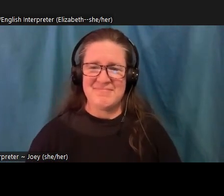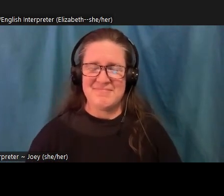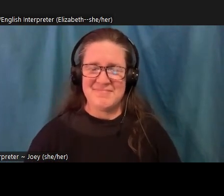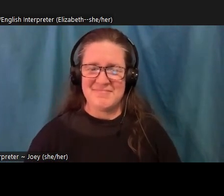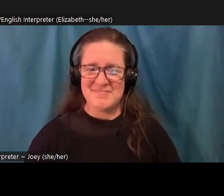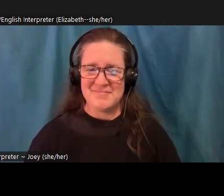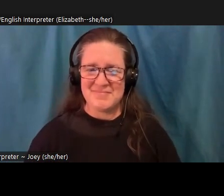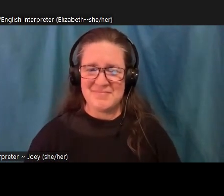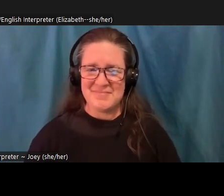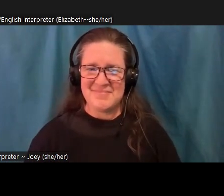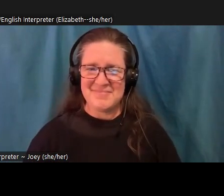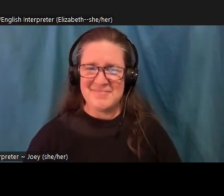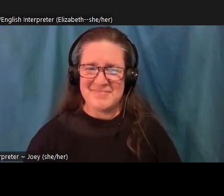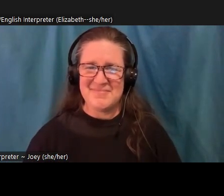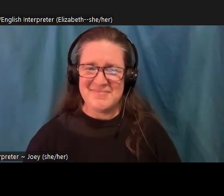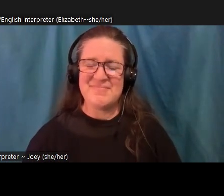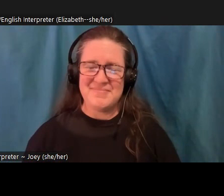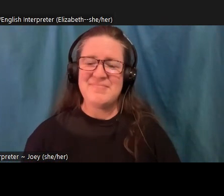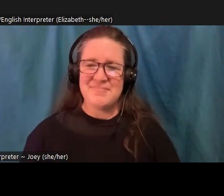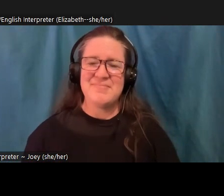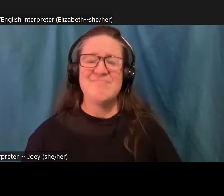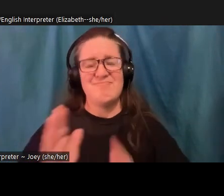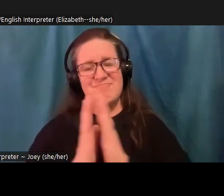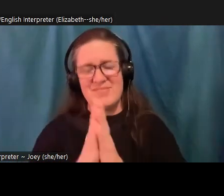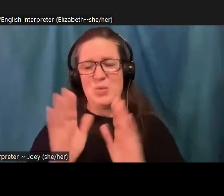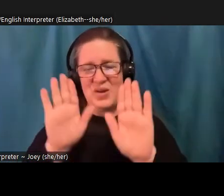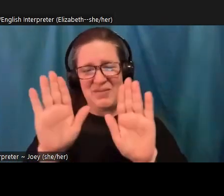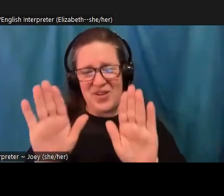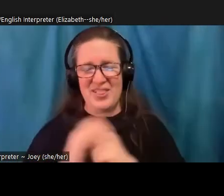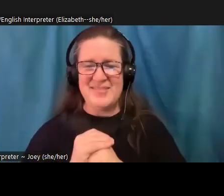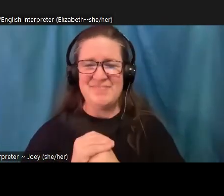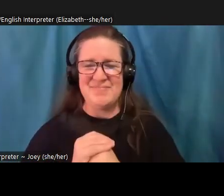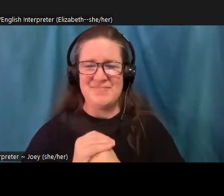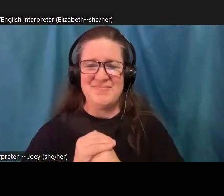bid the ultimate Thank Thank you. Meeting inputs are finally.